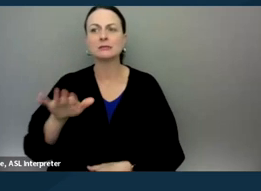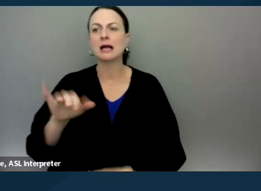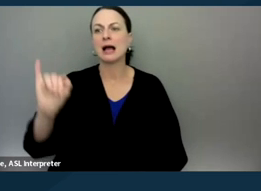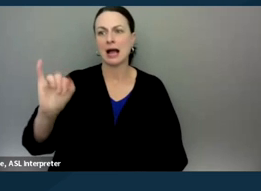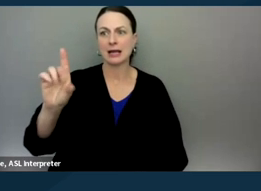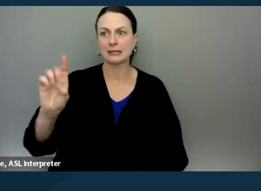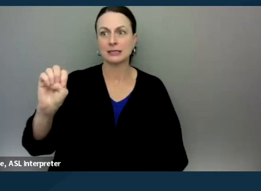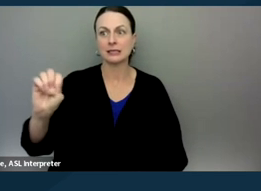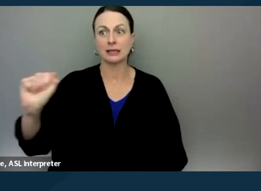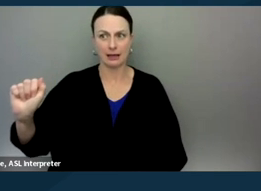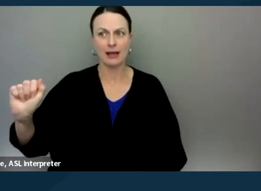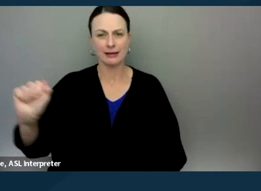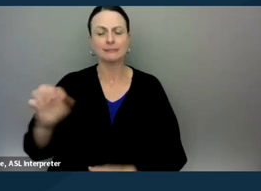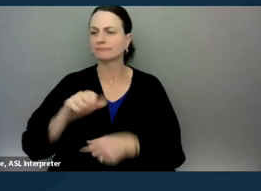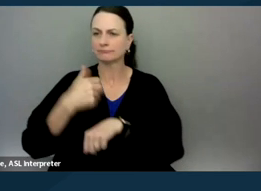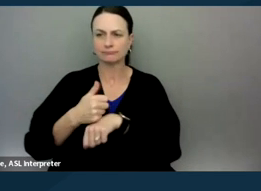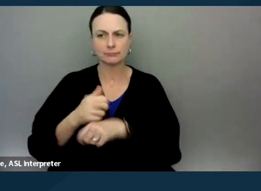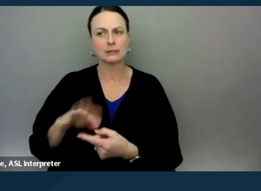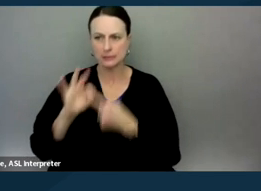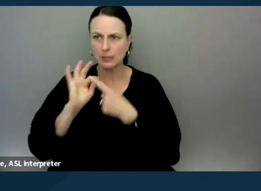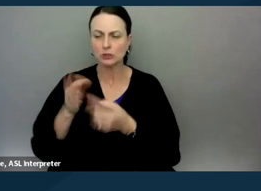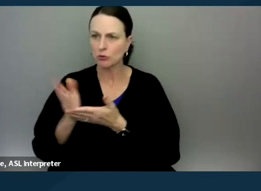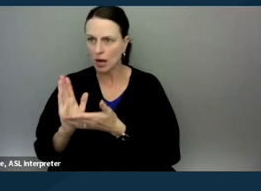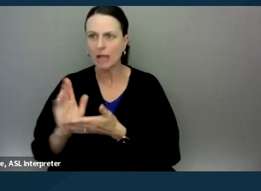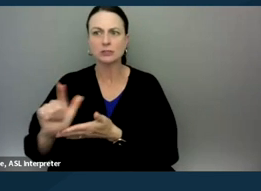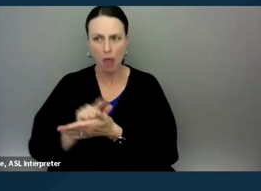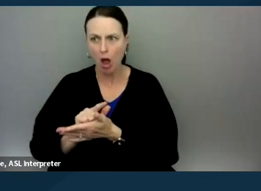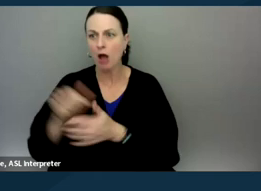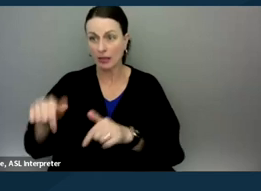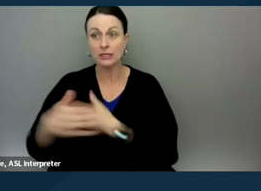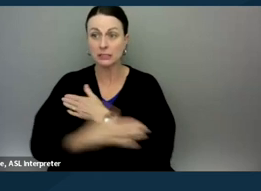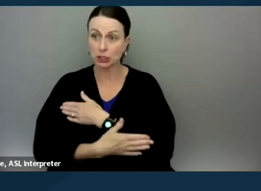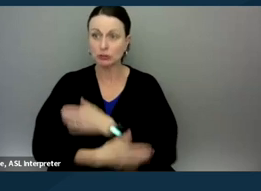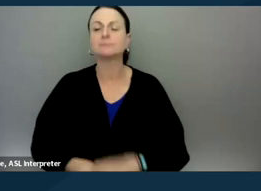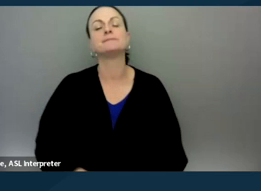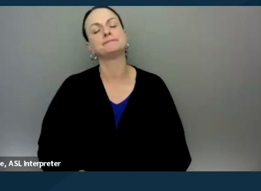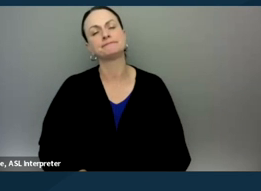which establishes special education rights and law in this country, it depends,